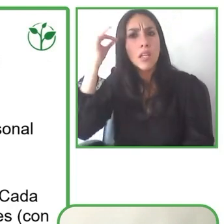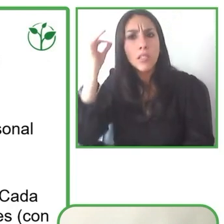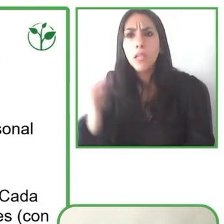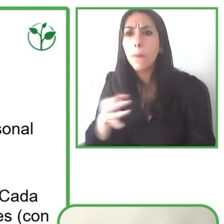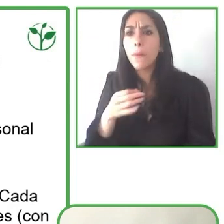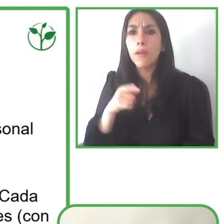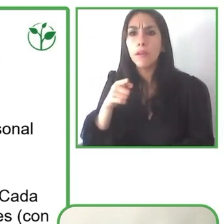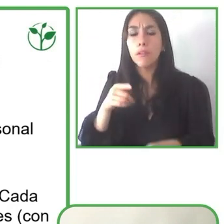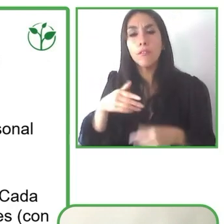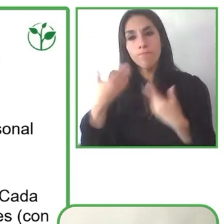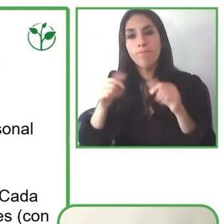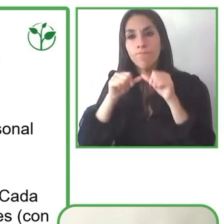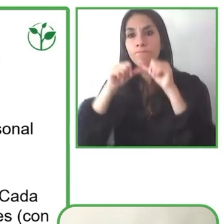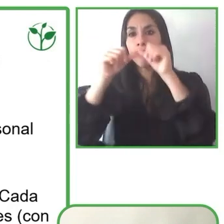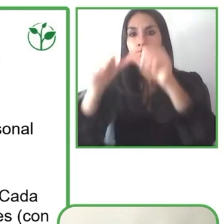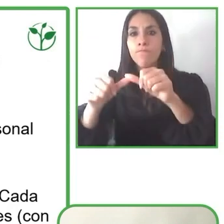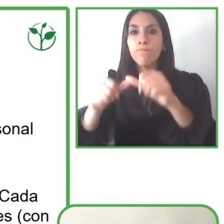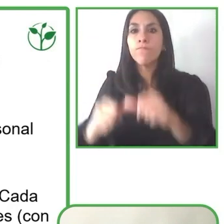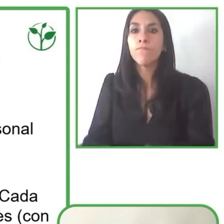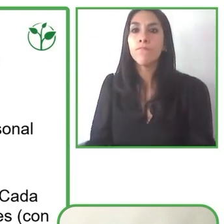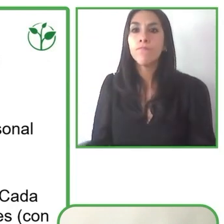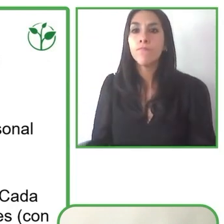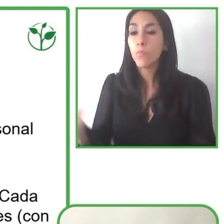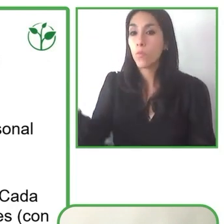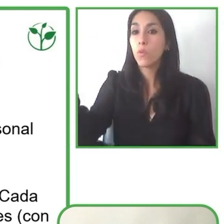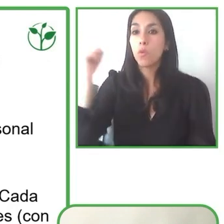every day, that every client has different needs,